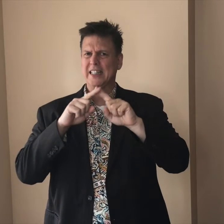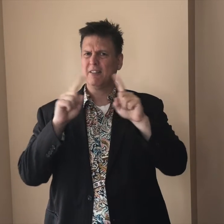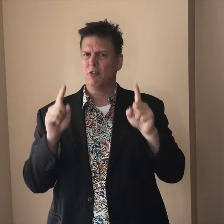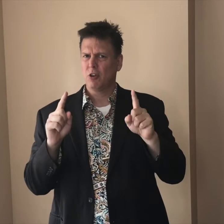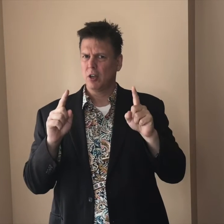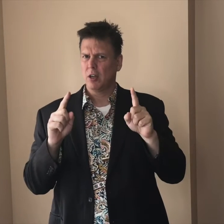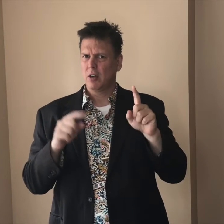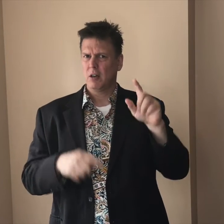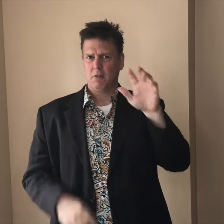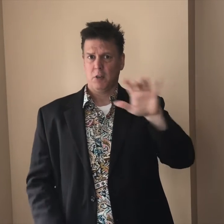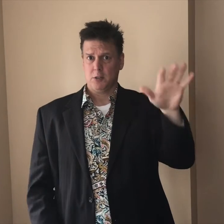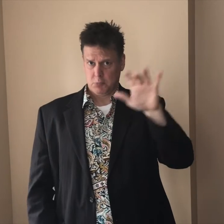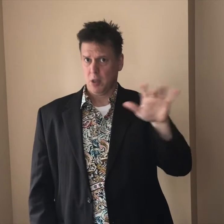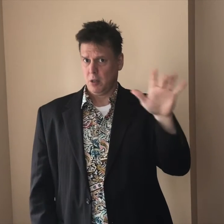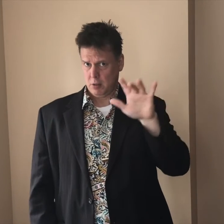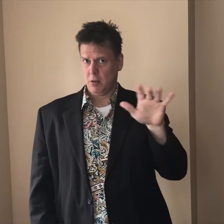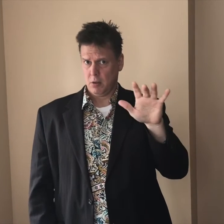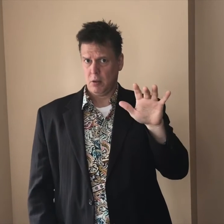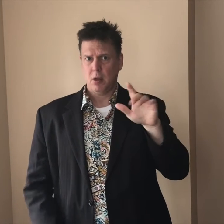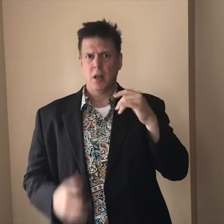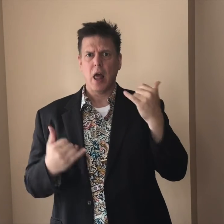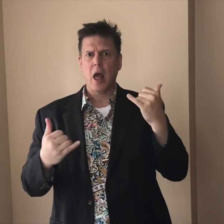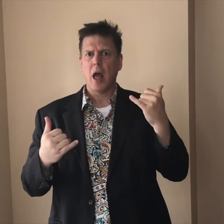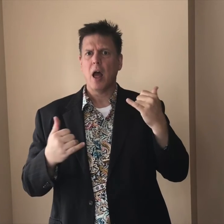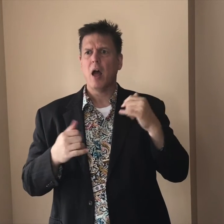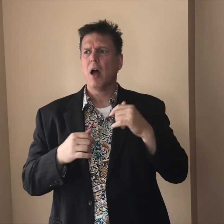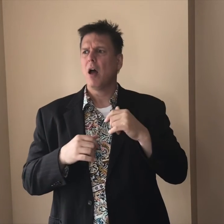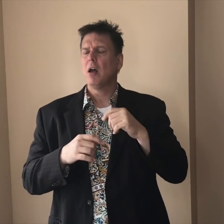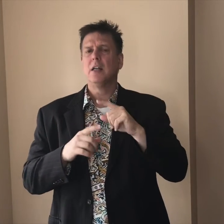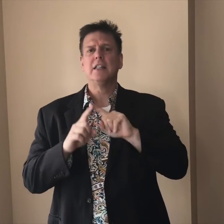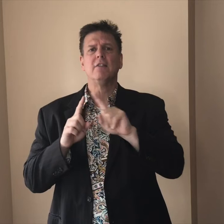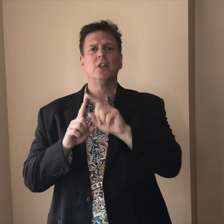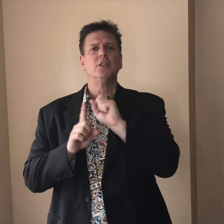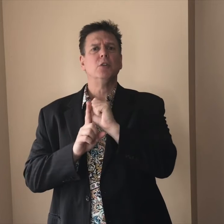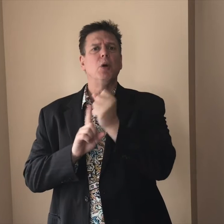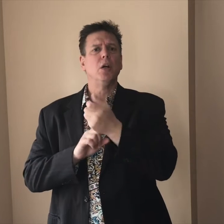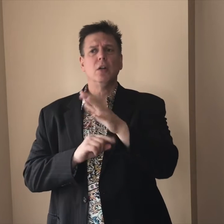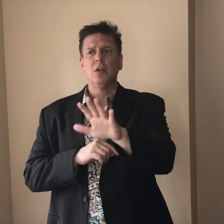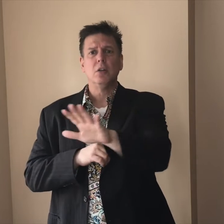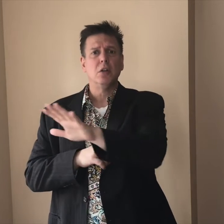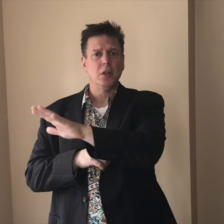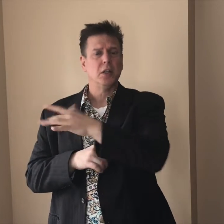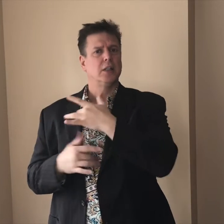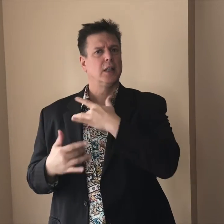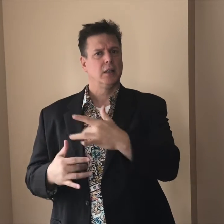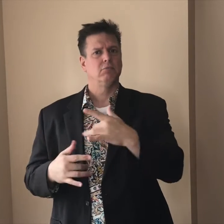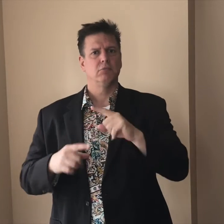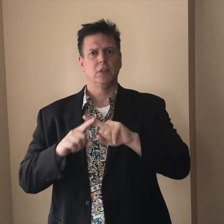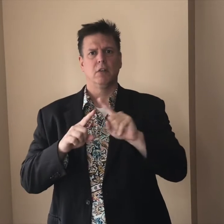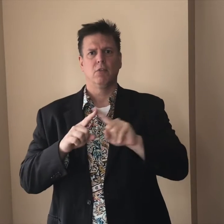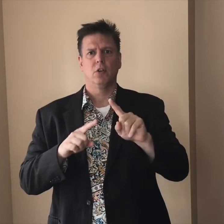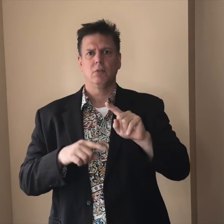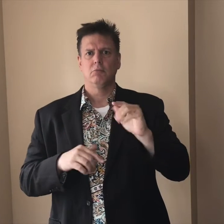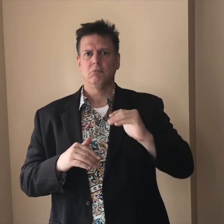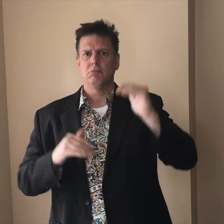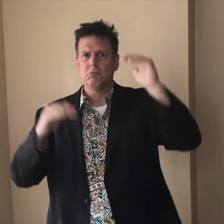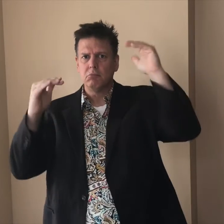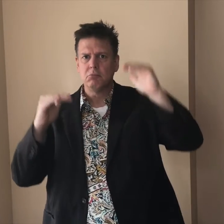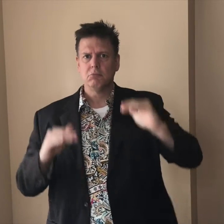They use different Spaces when they are fingerspelling